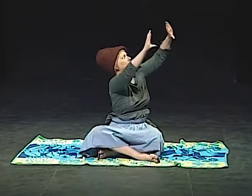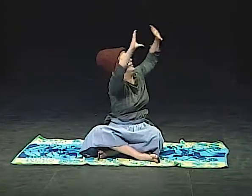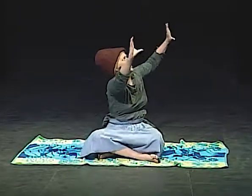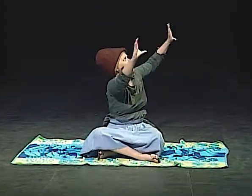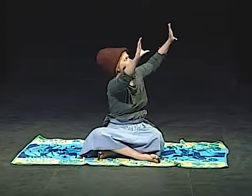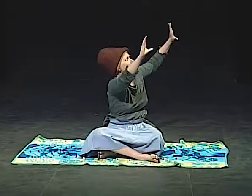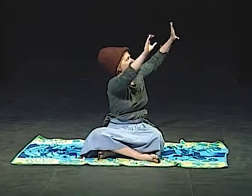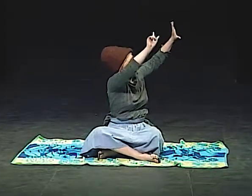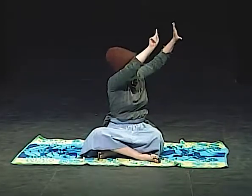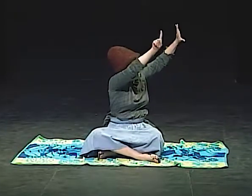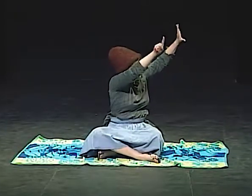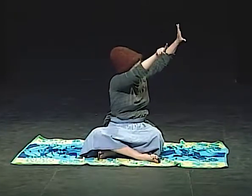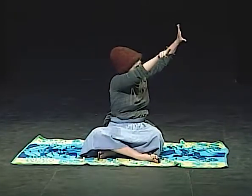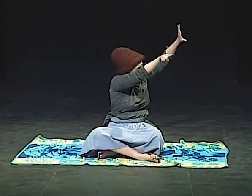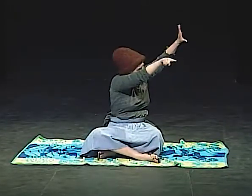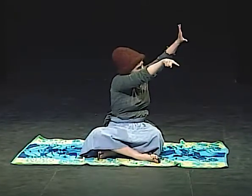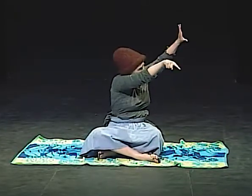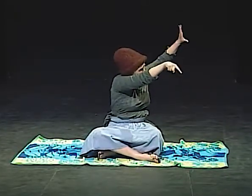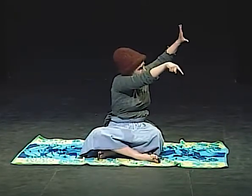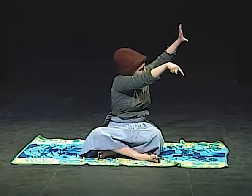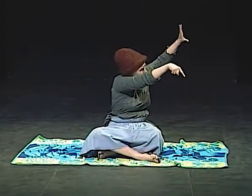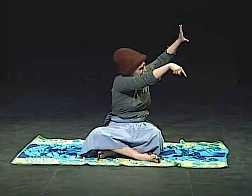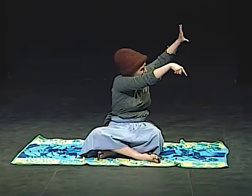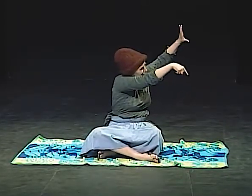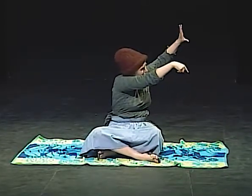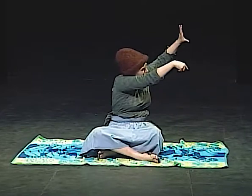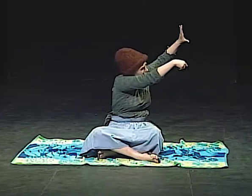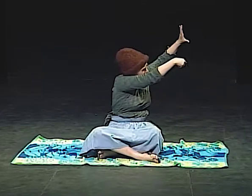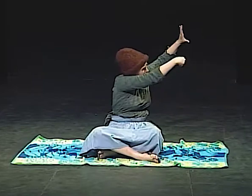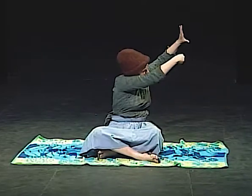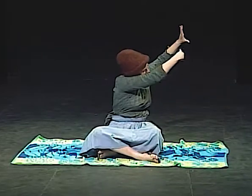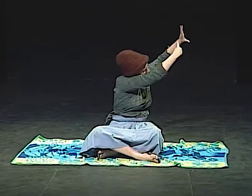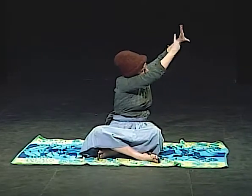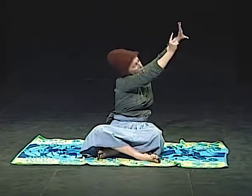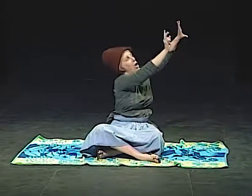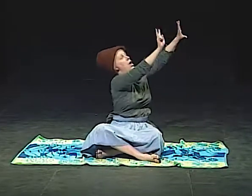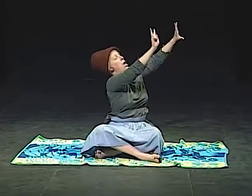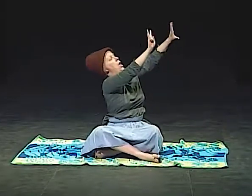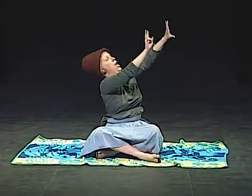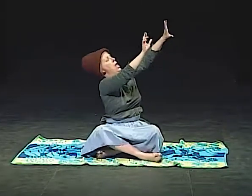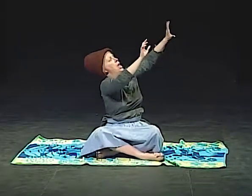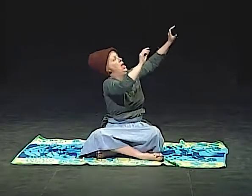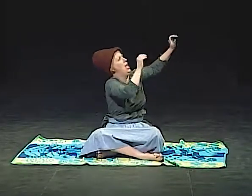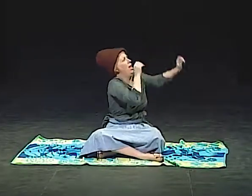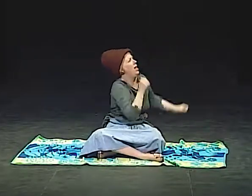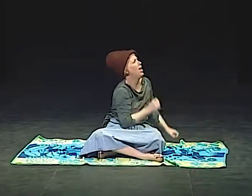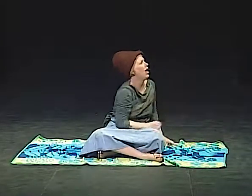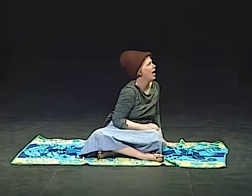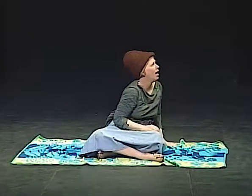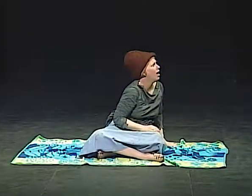AND THE CLOCK GOT BIGGER AND THE LITTLE HAND AND THE BIG HAND WENT AROUND TILL IT WAS 2:00.